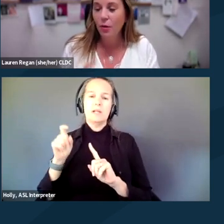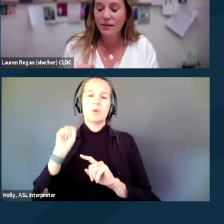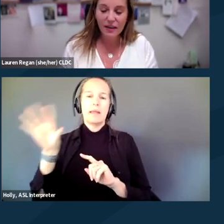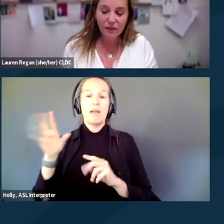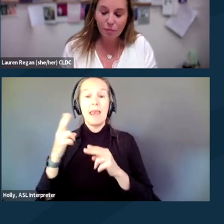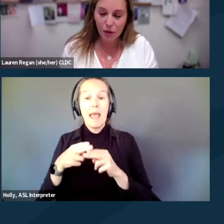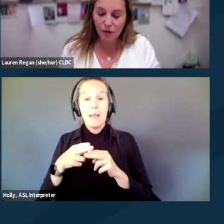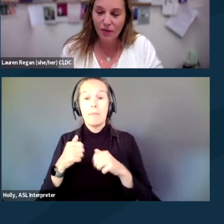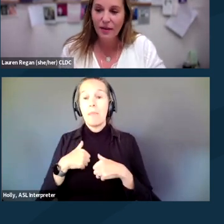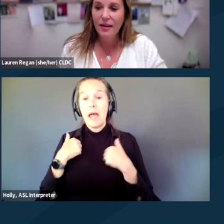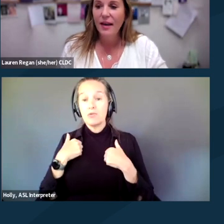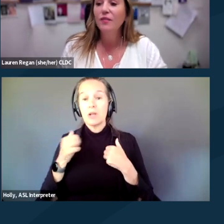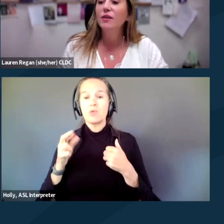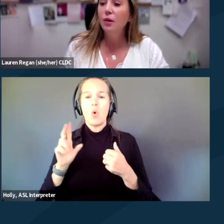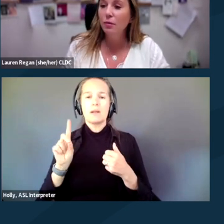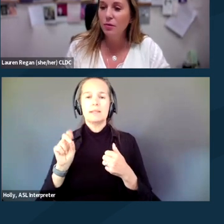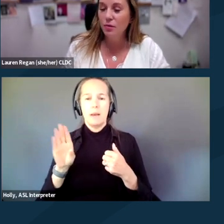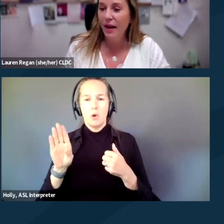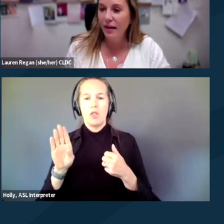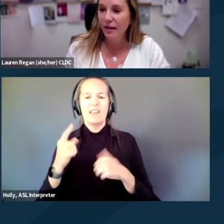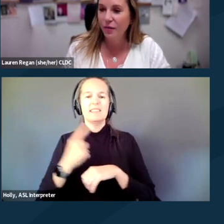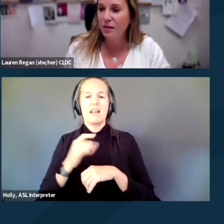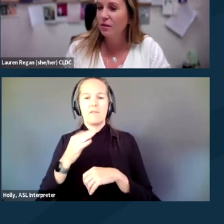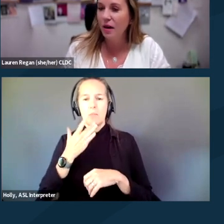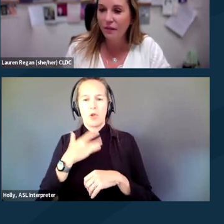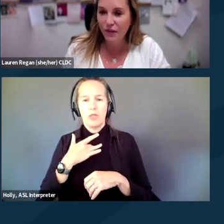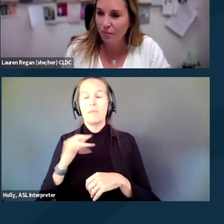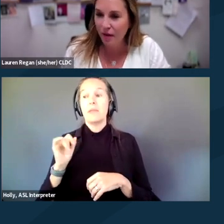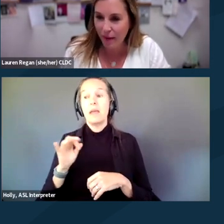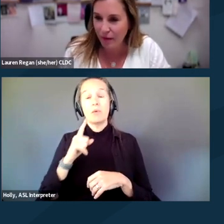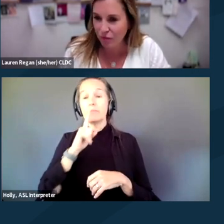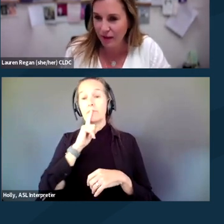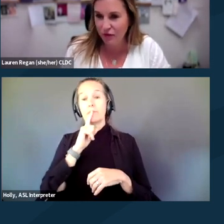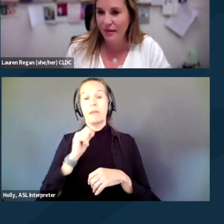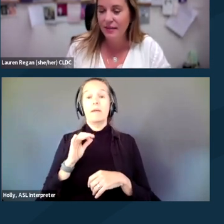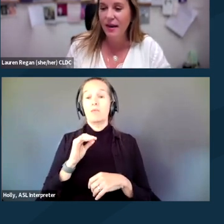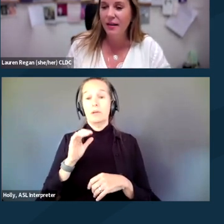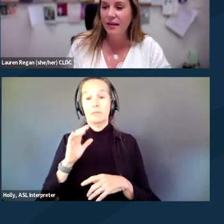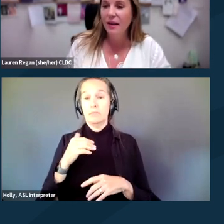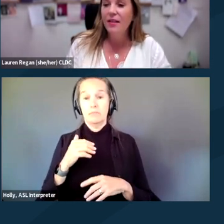or date of birth. And if we don't do that, if we assert our Fifth Amendment right to remain silent,